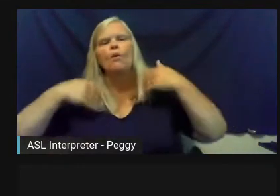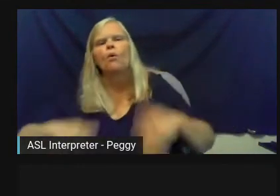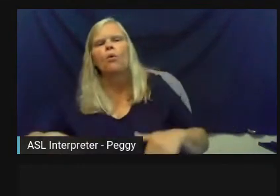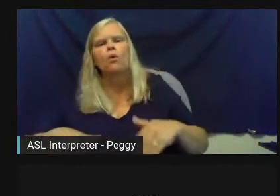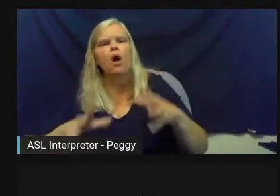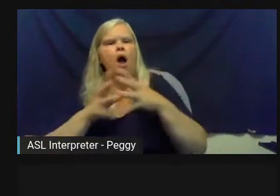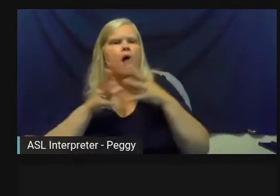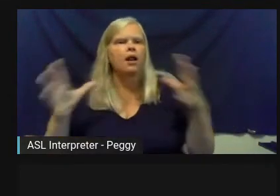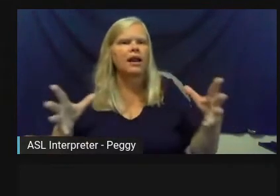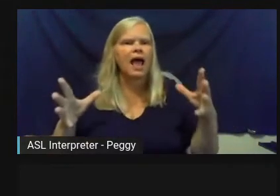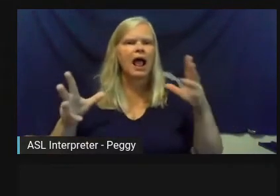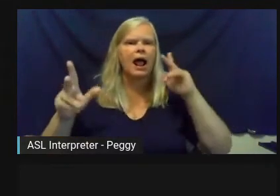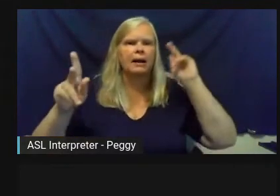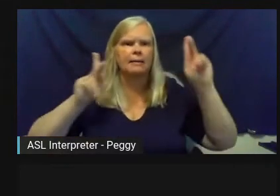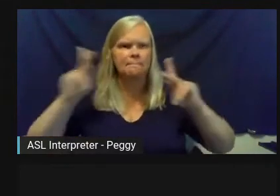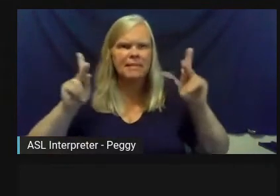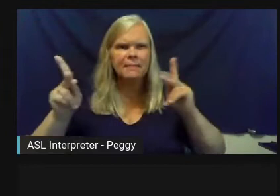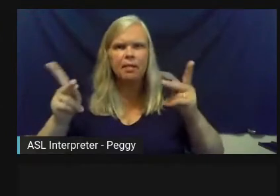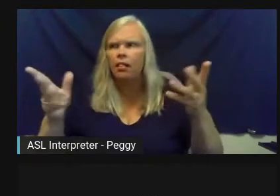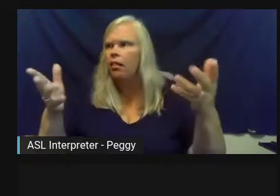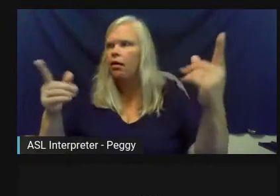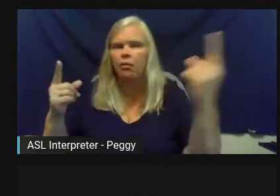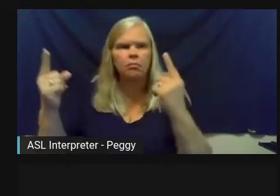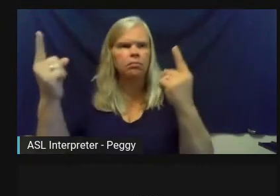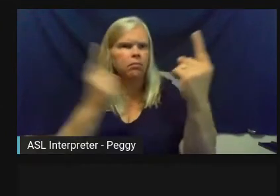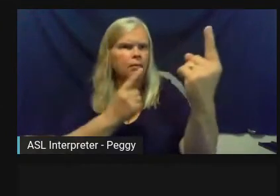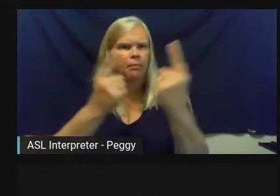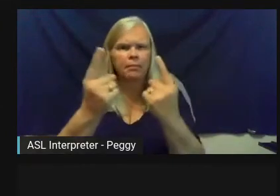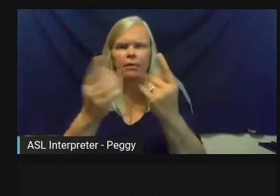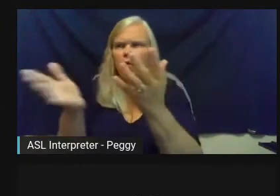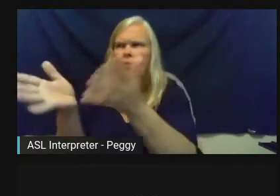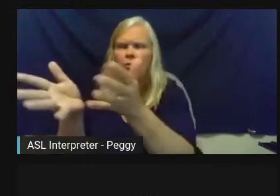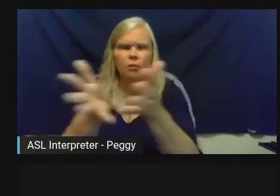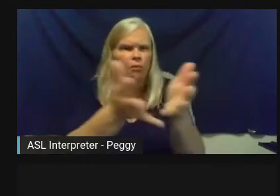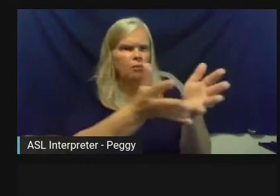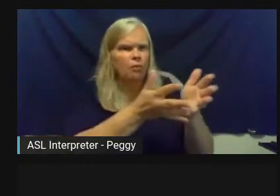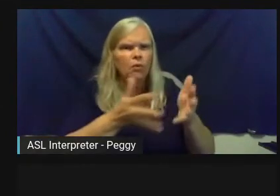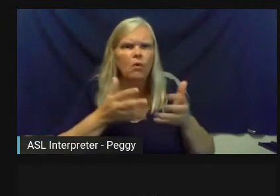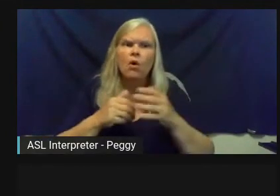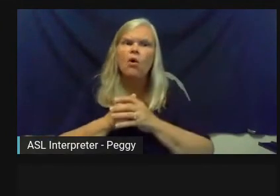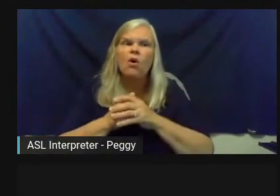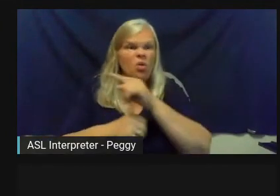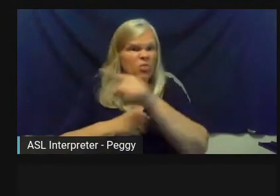resources, too. So just make sure that you are, as you're building